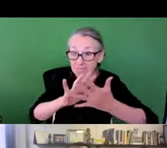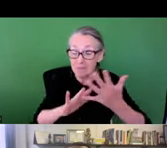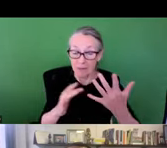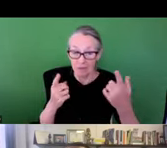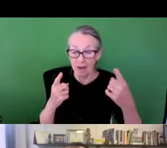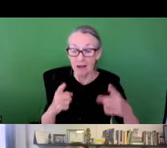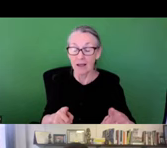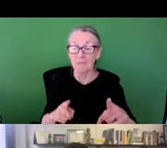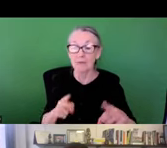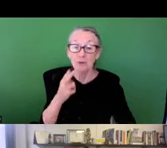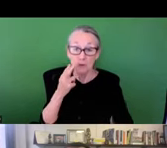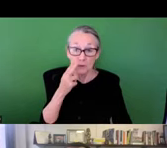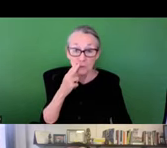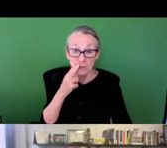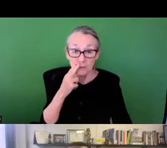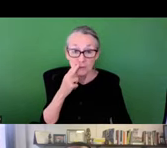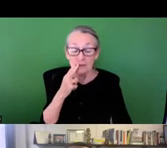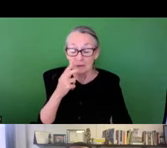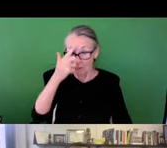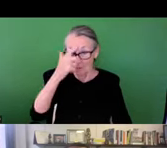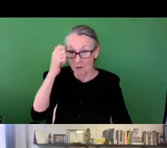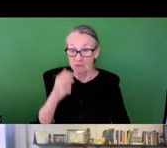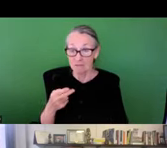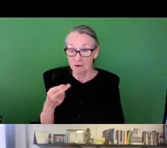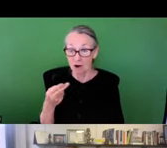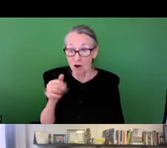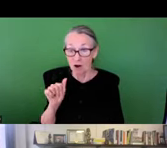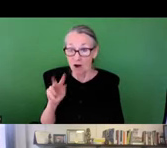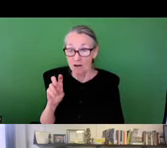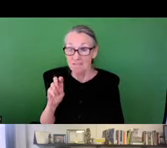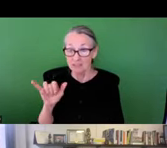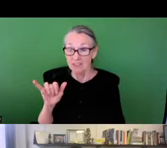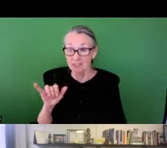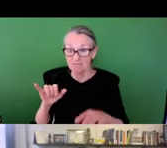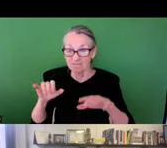to chemical releases in explosions and we saw some of those events